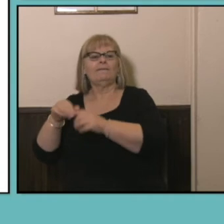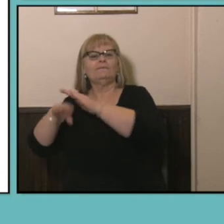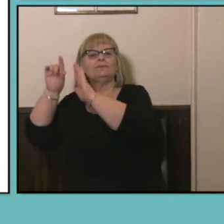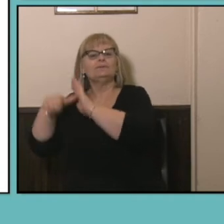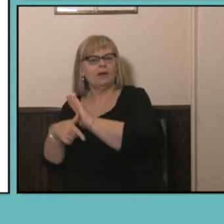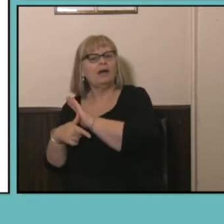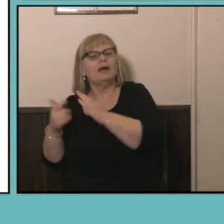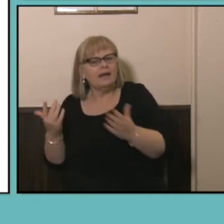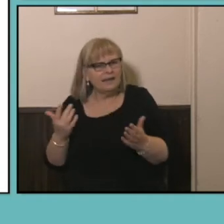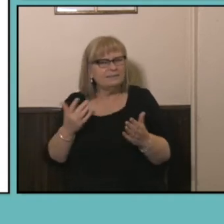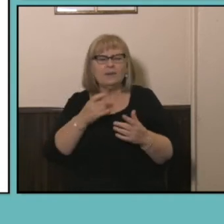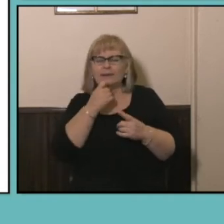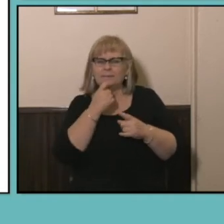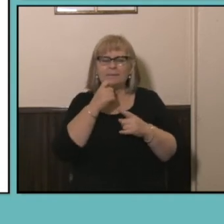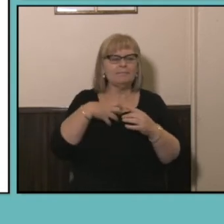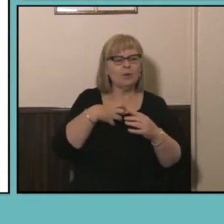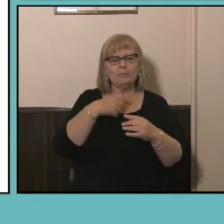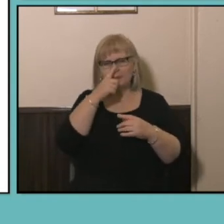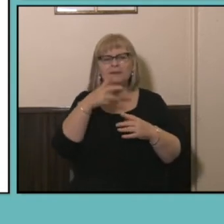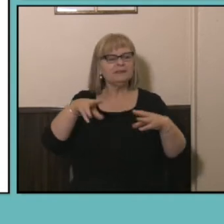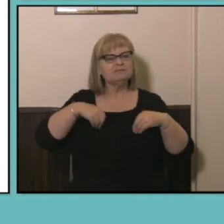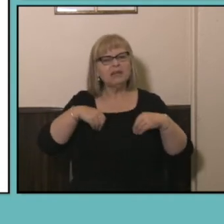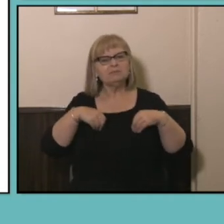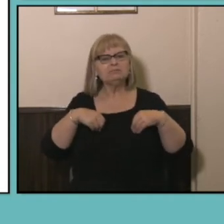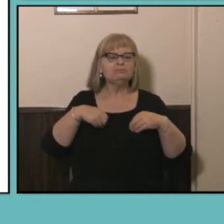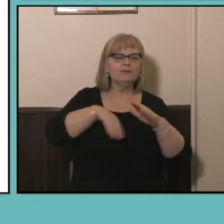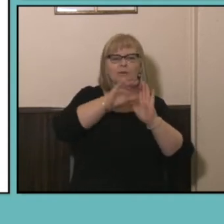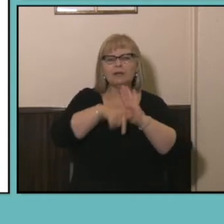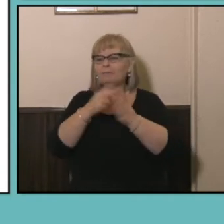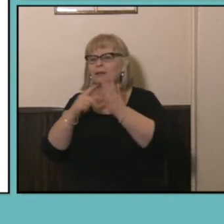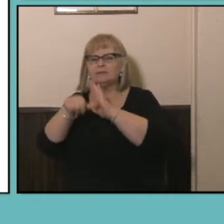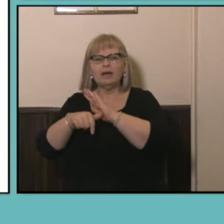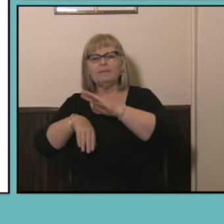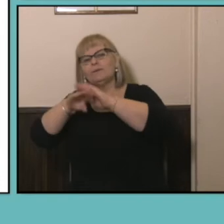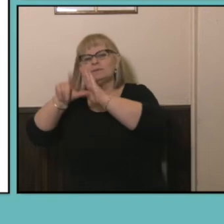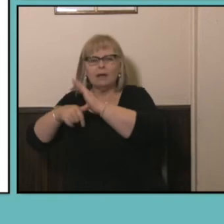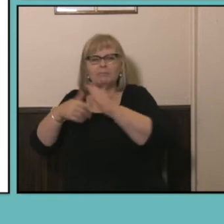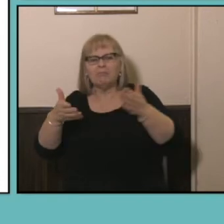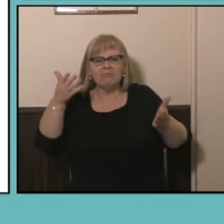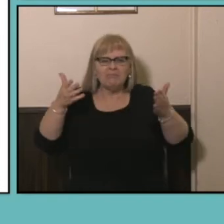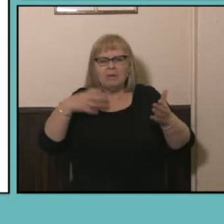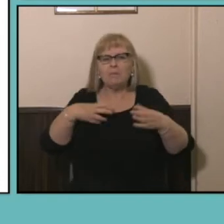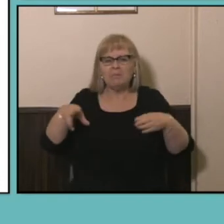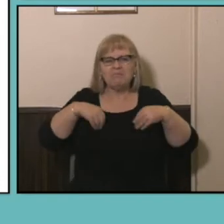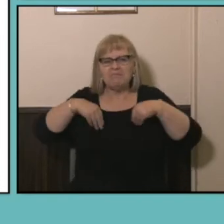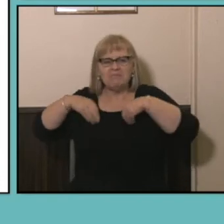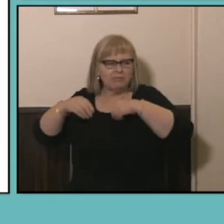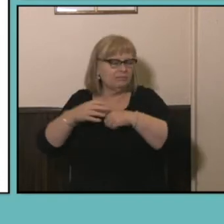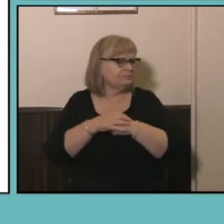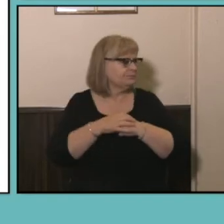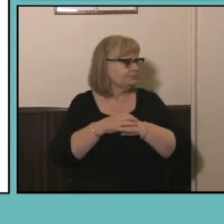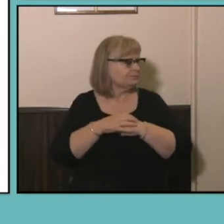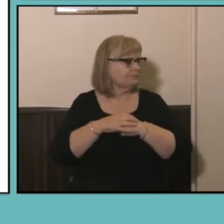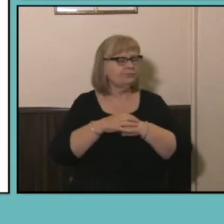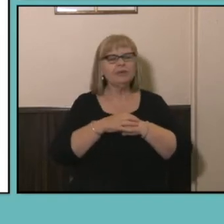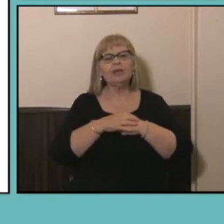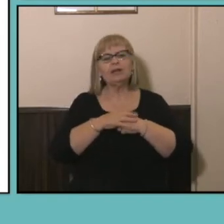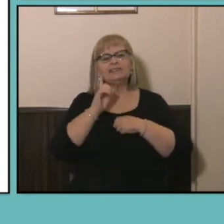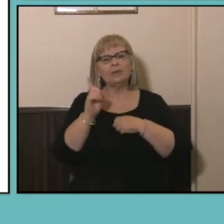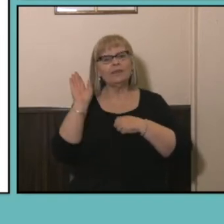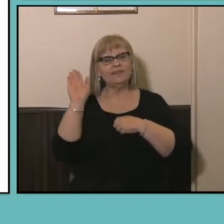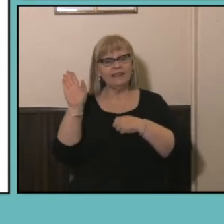broadly. So having data for families and households is also incredibly important